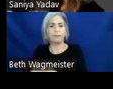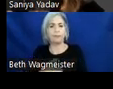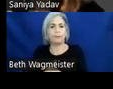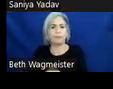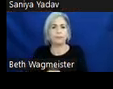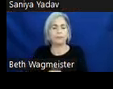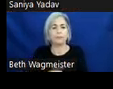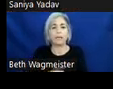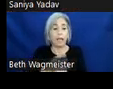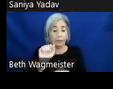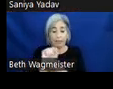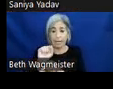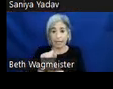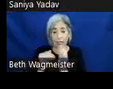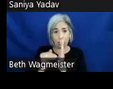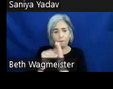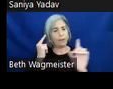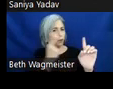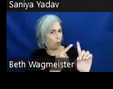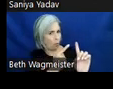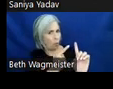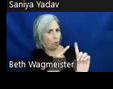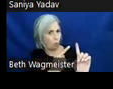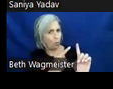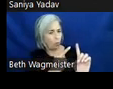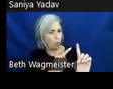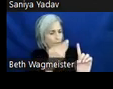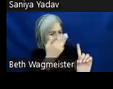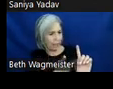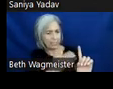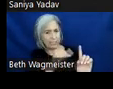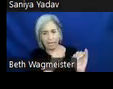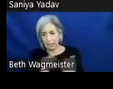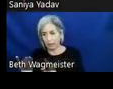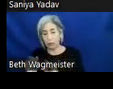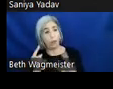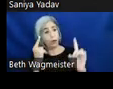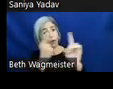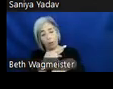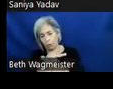The task is often the goal of the individual. The goal of the product. Within our design